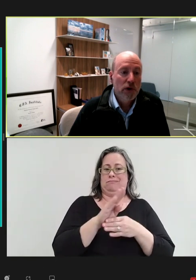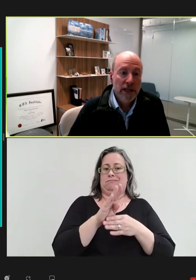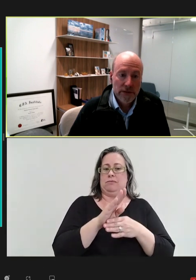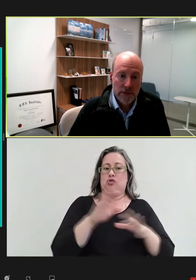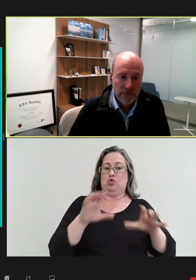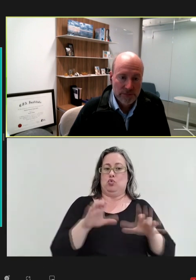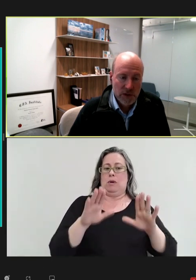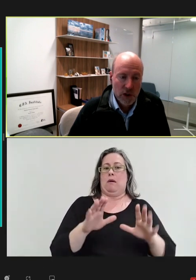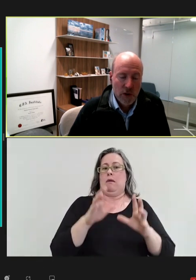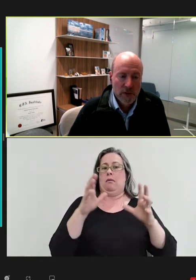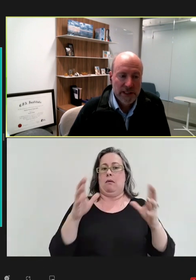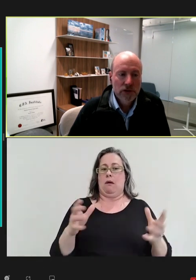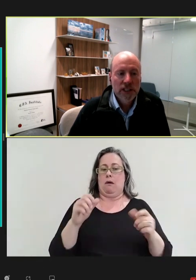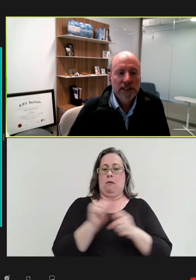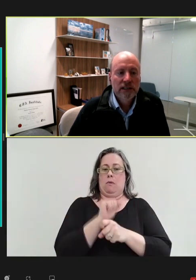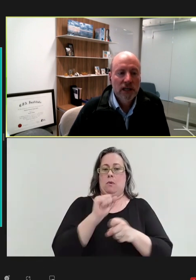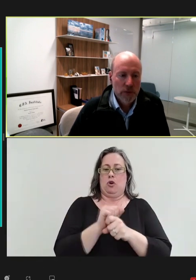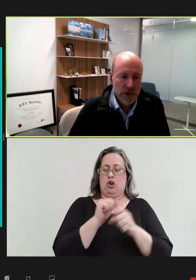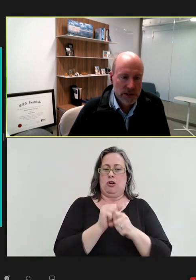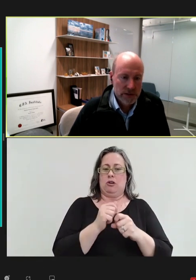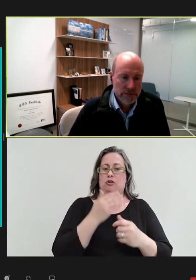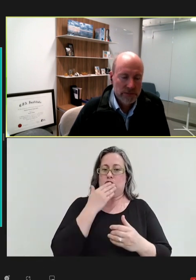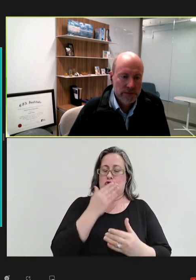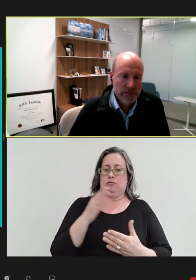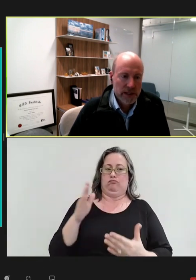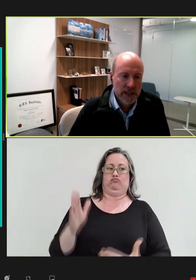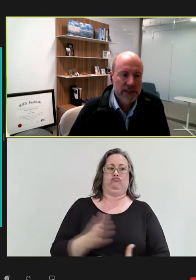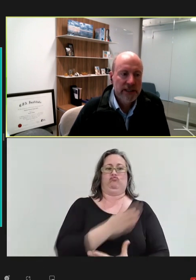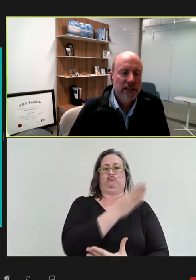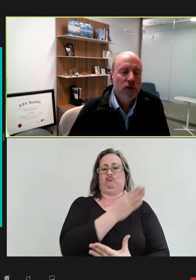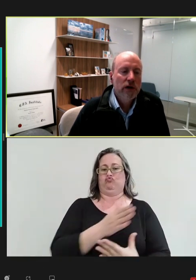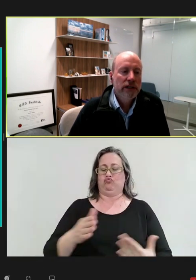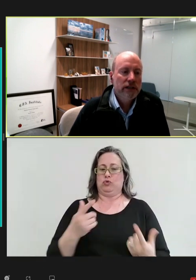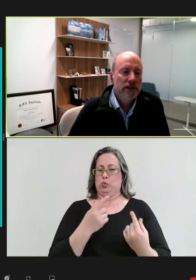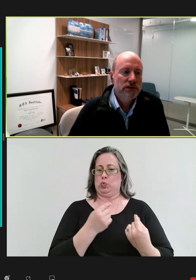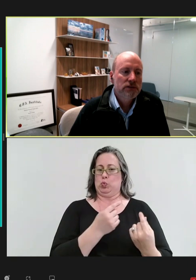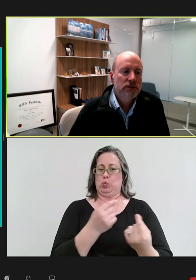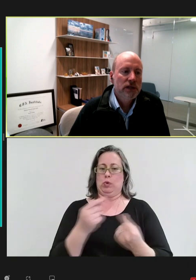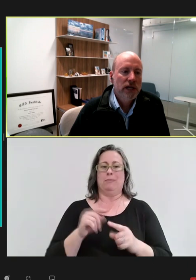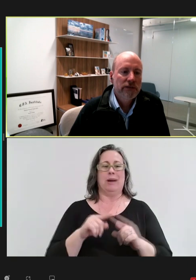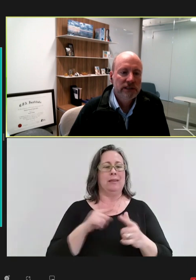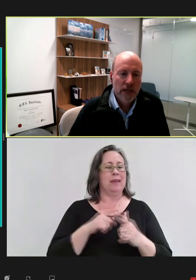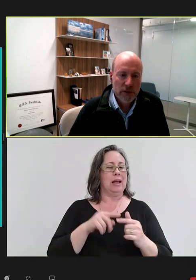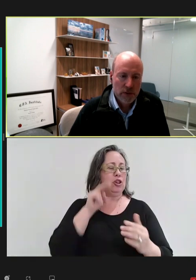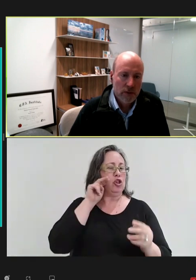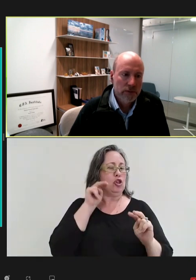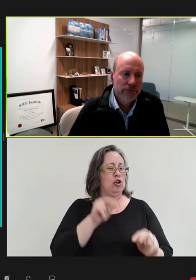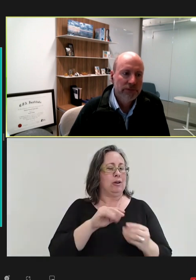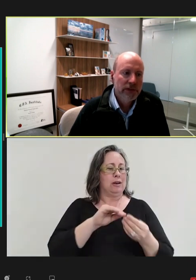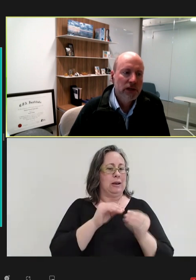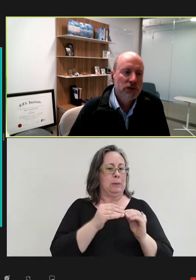breadth. But then you look at the numbers, and the takeaway is that we have a depth problem.